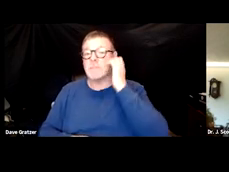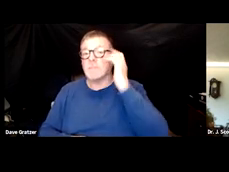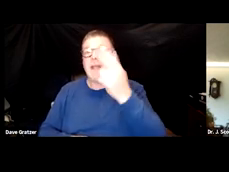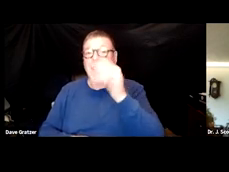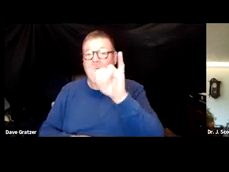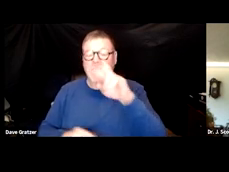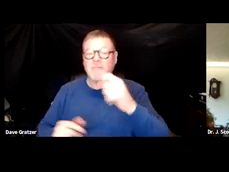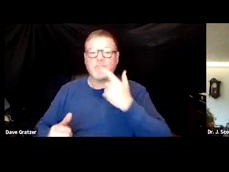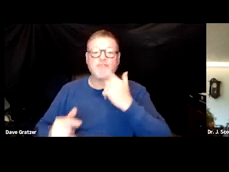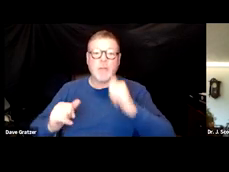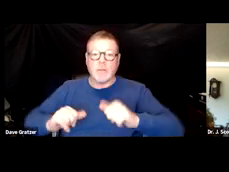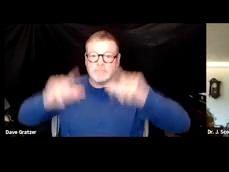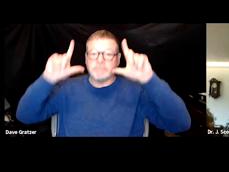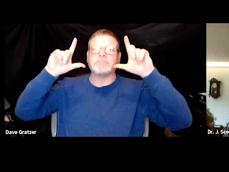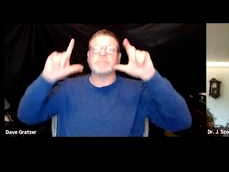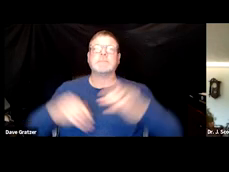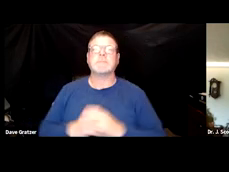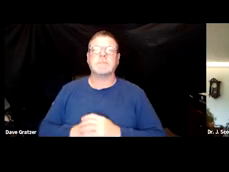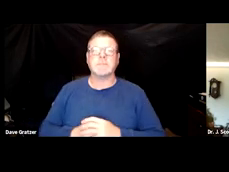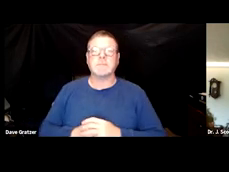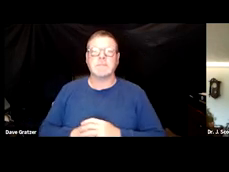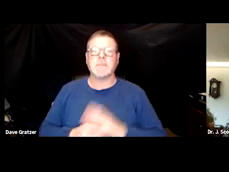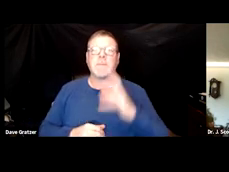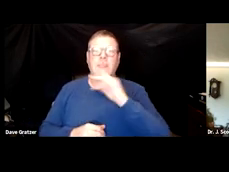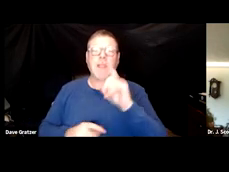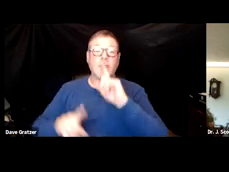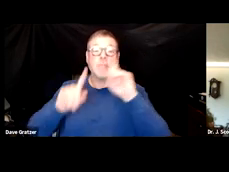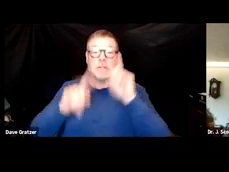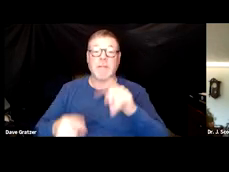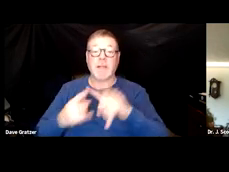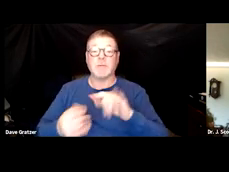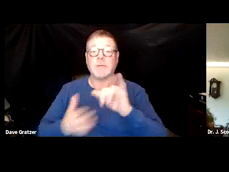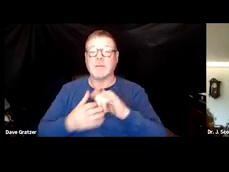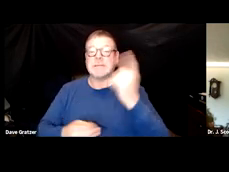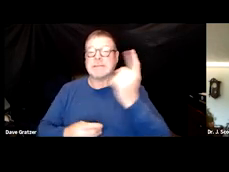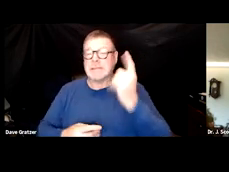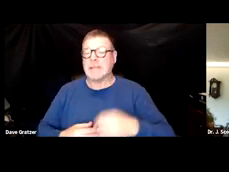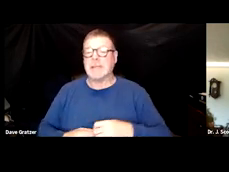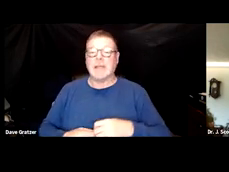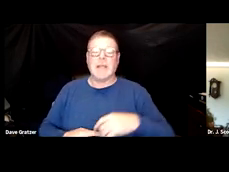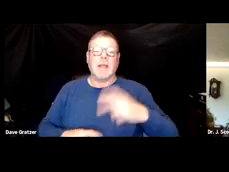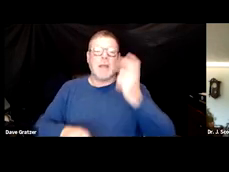Broken out in hive in response to something, troubled breathing, headache, brain fog.